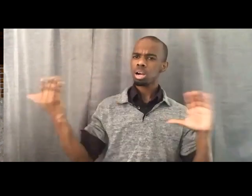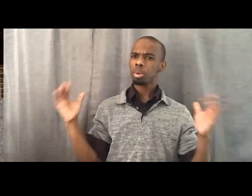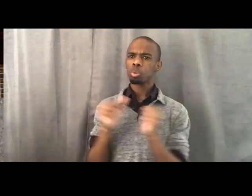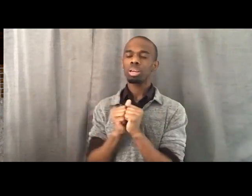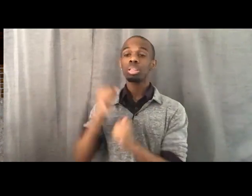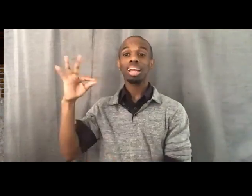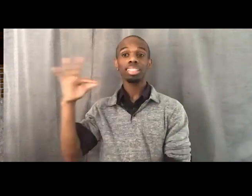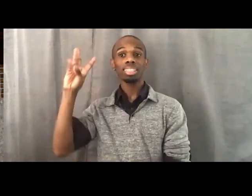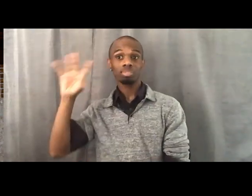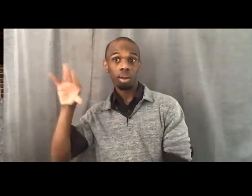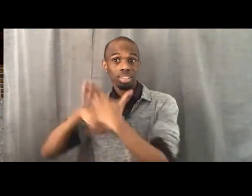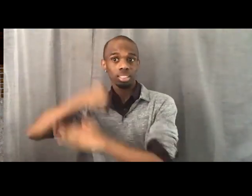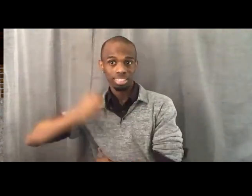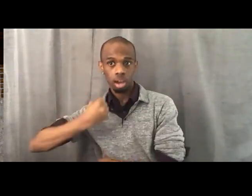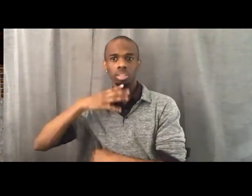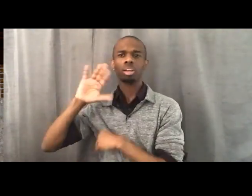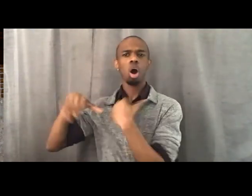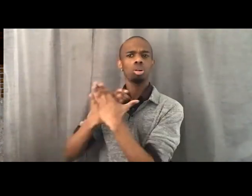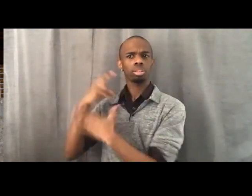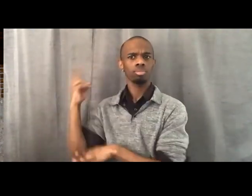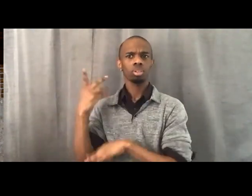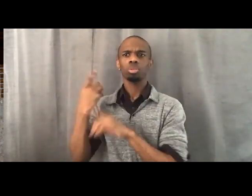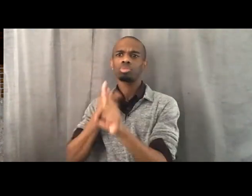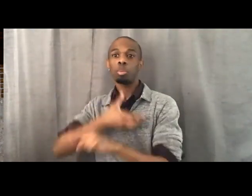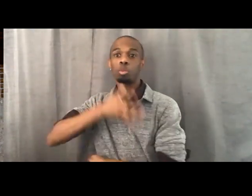and the victories that were ushered in by women like Fannie Lou Hamer